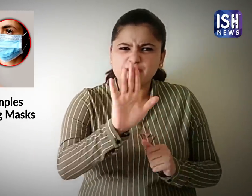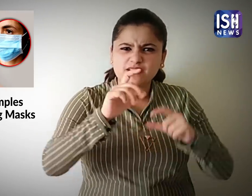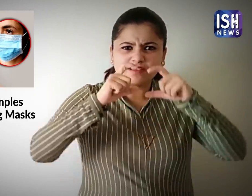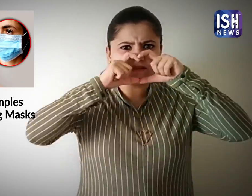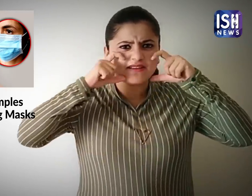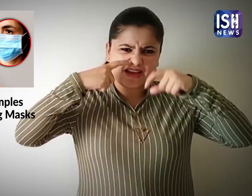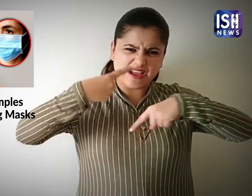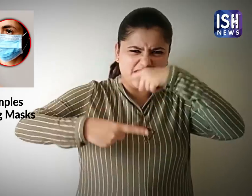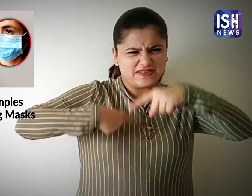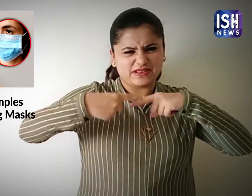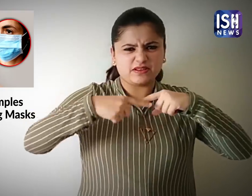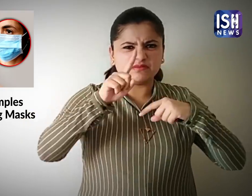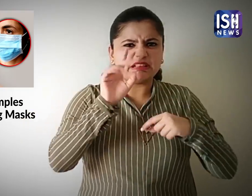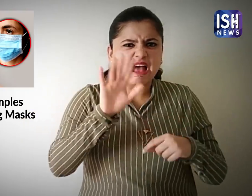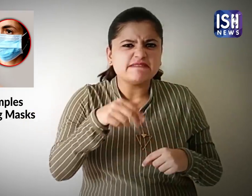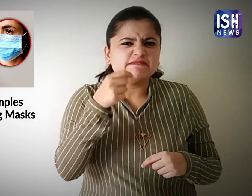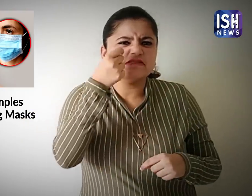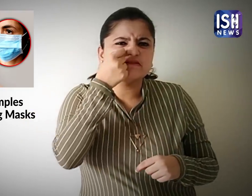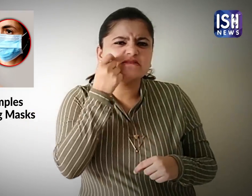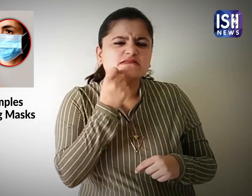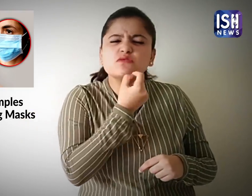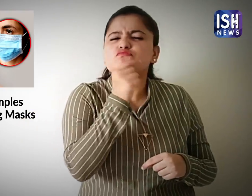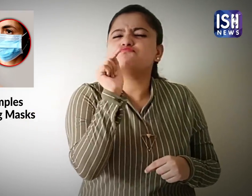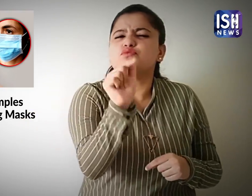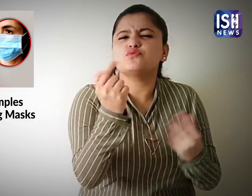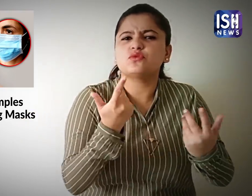But wearing a face cover frequently causes acne